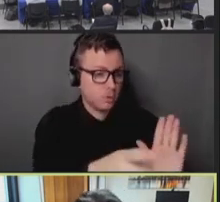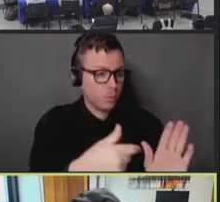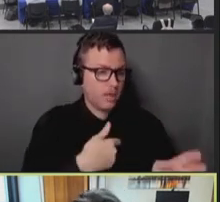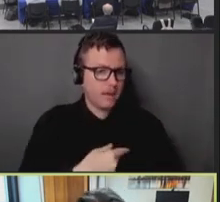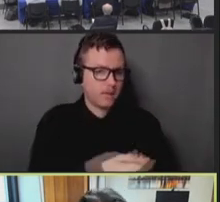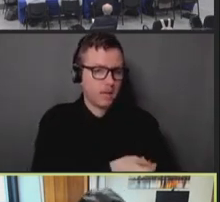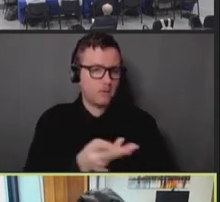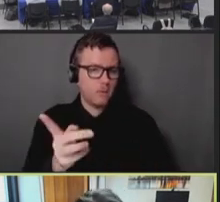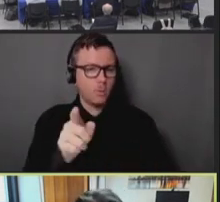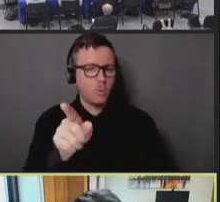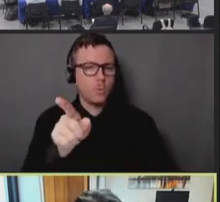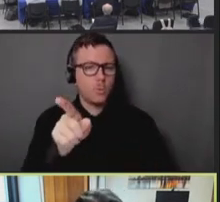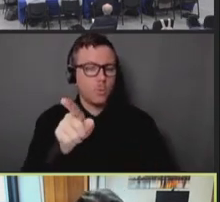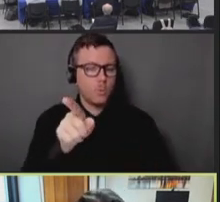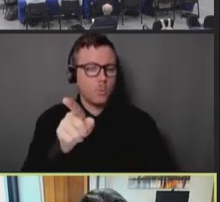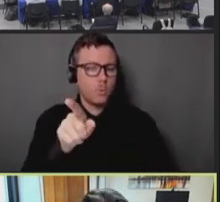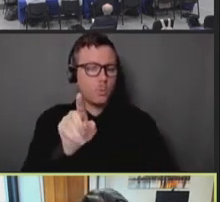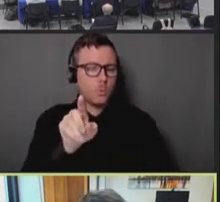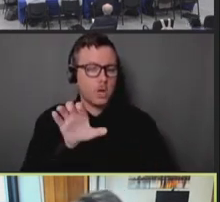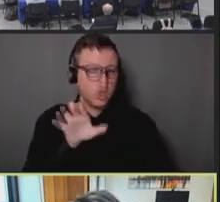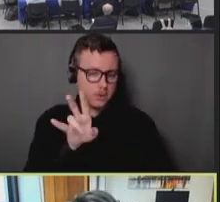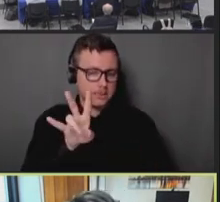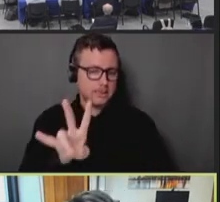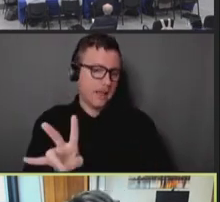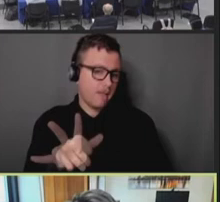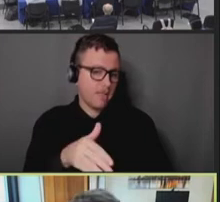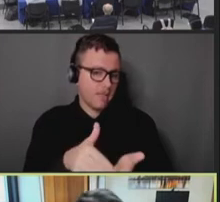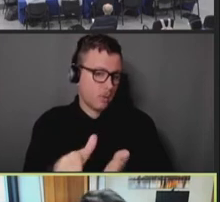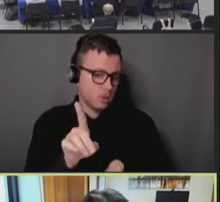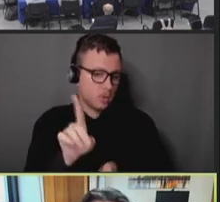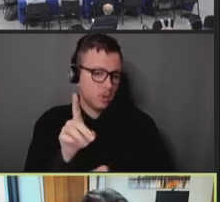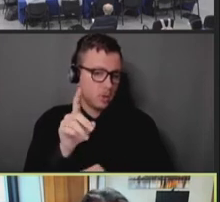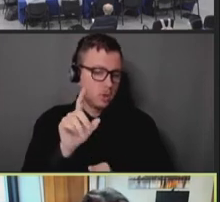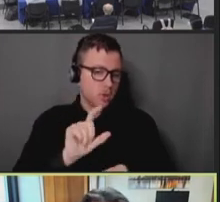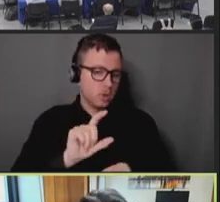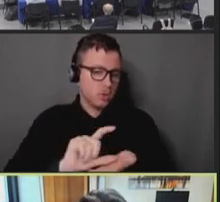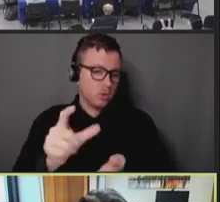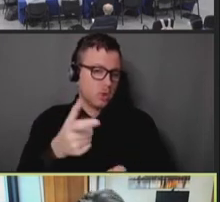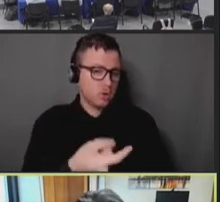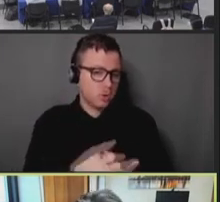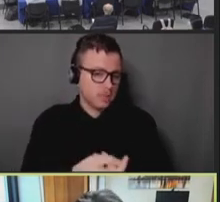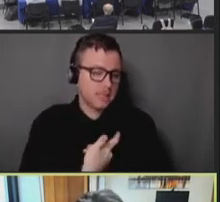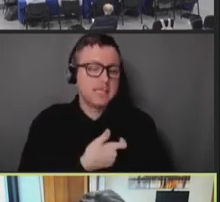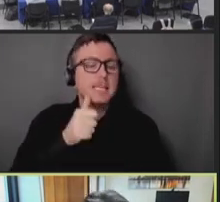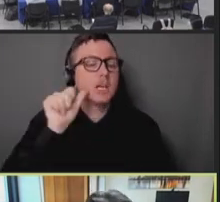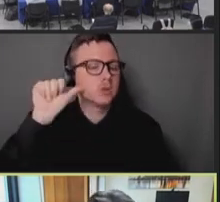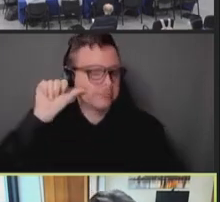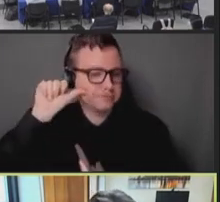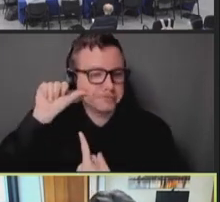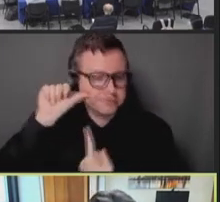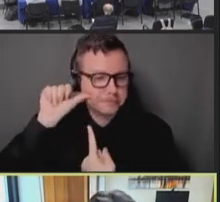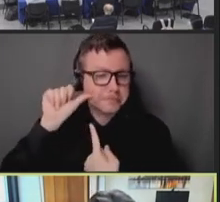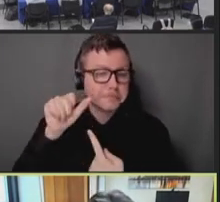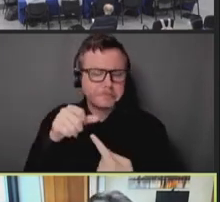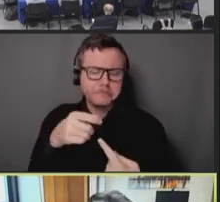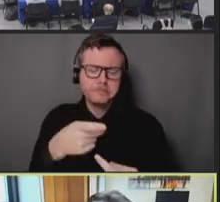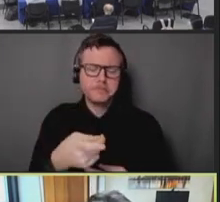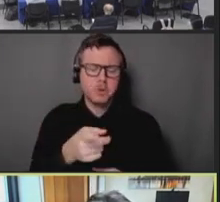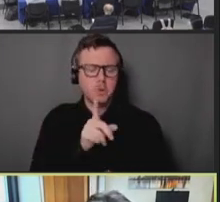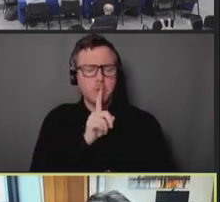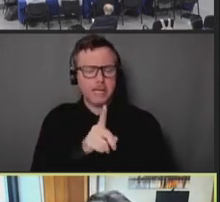almost 107,000 doses. That's -- oh, it's actually as of yesterday. So it is relatively up to date.